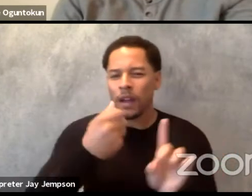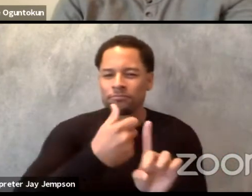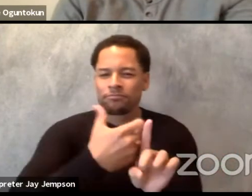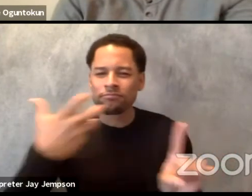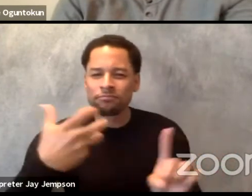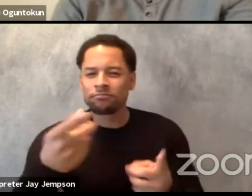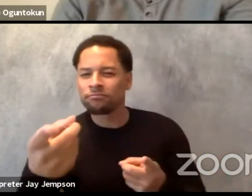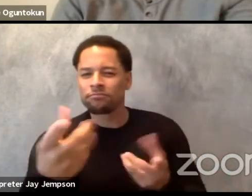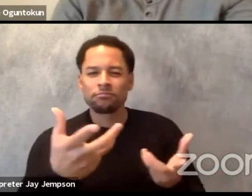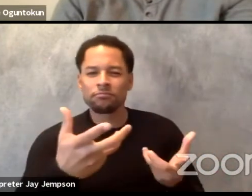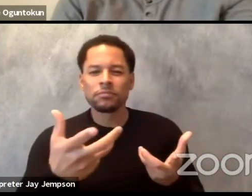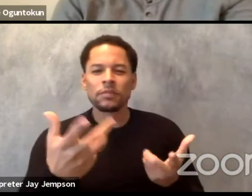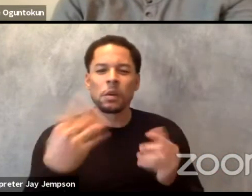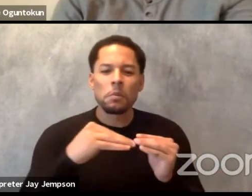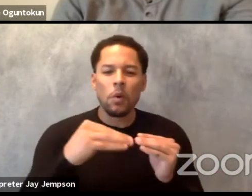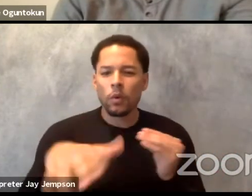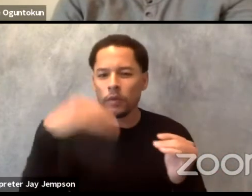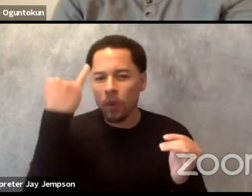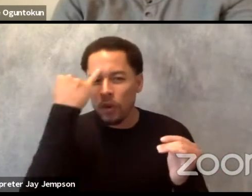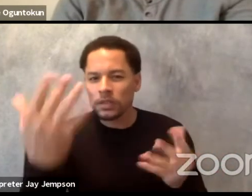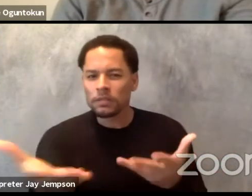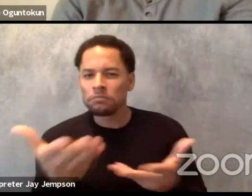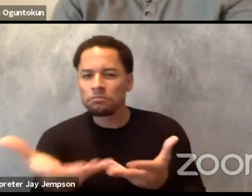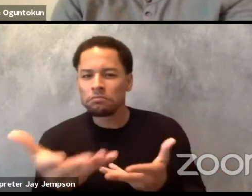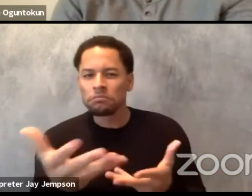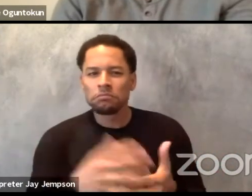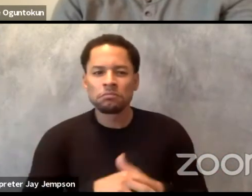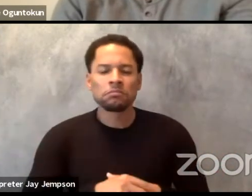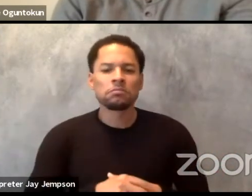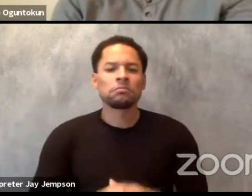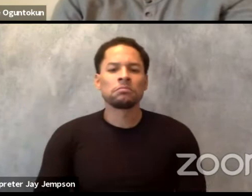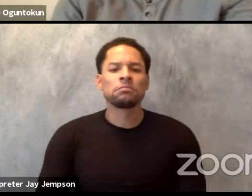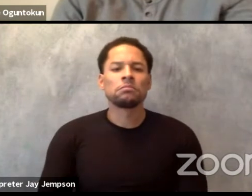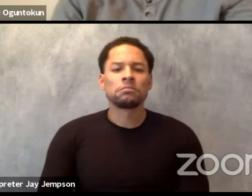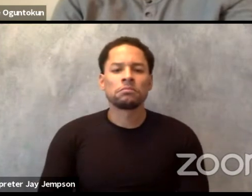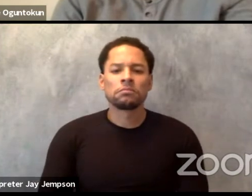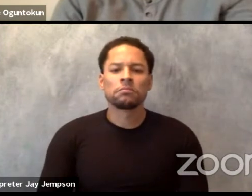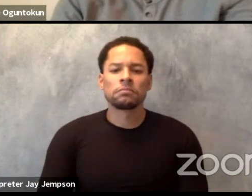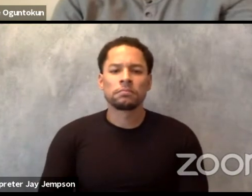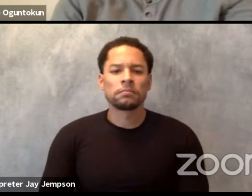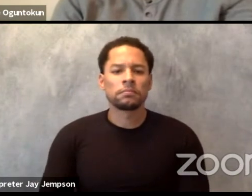the place that you're in playing in that whole function of the dramaturge? Over to you Adham.